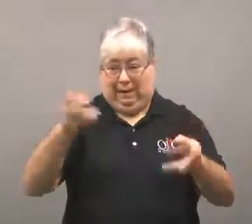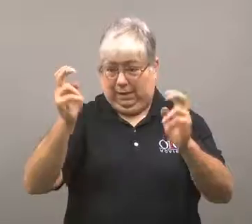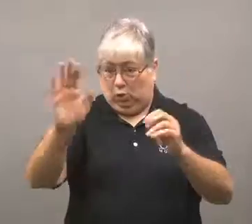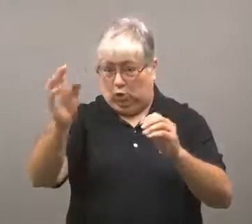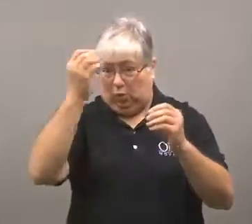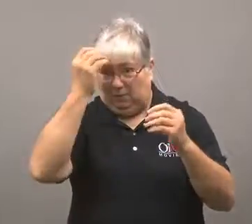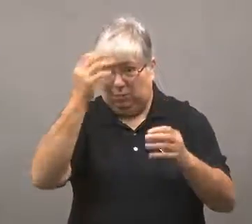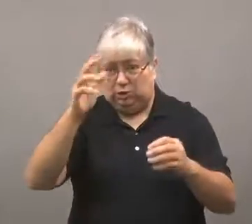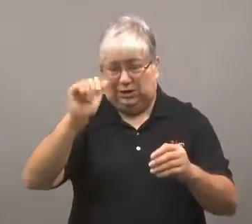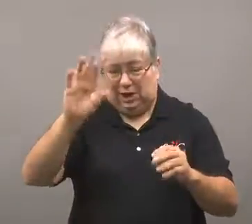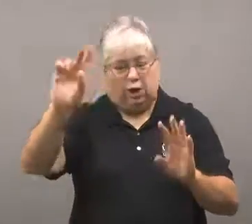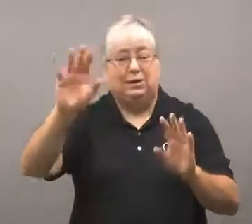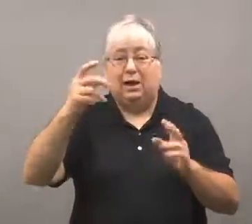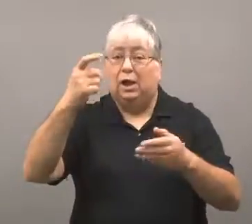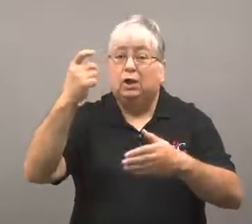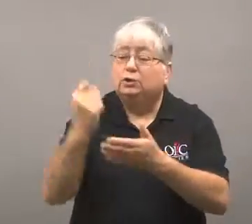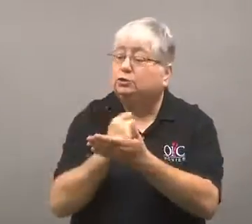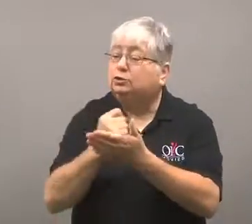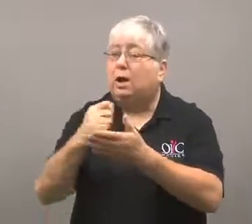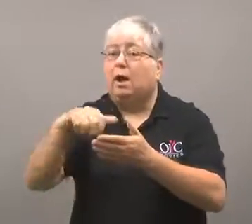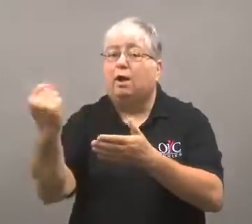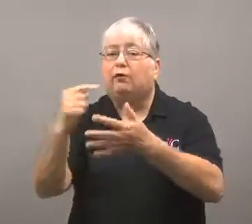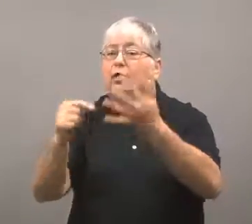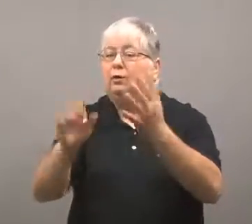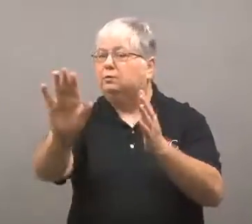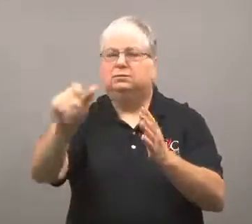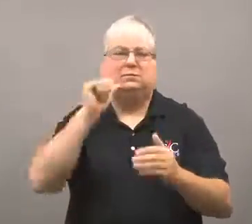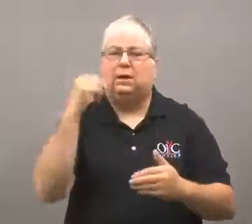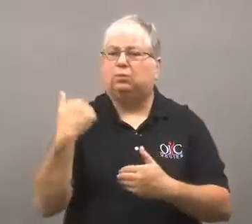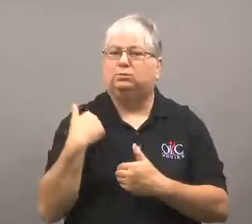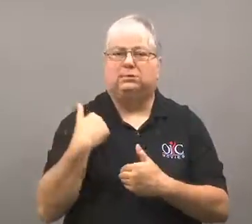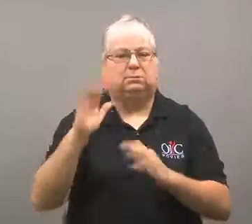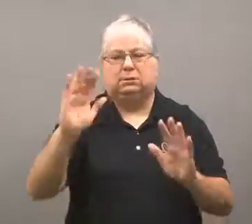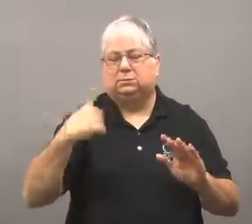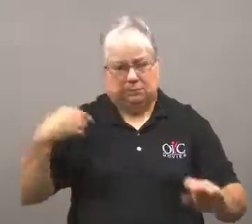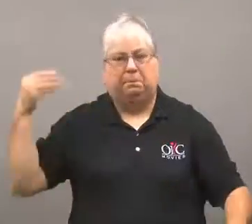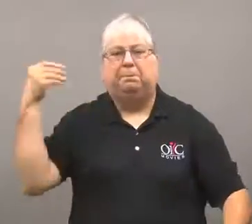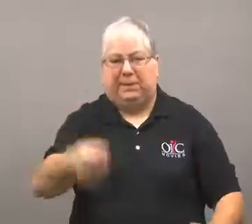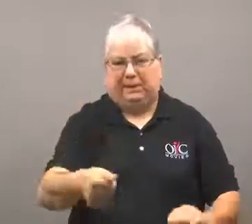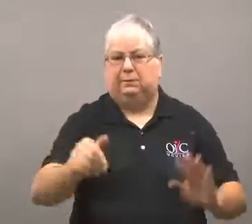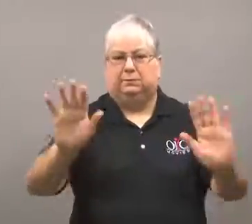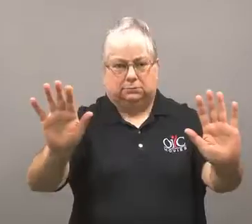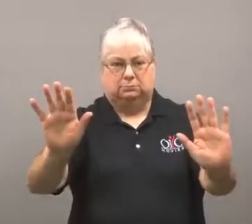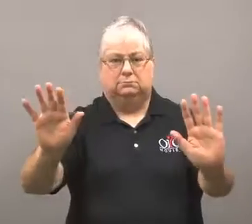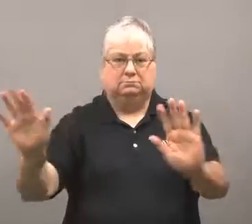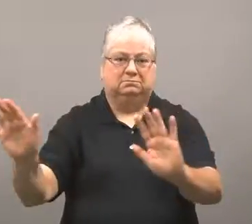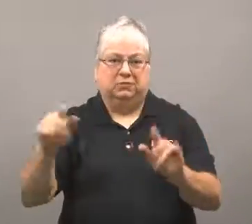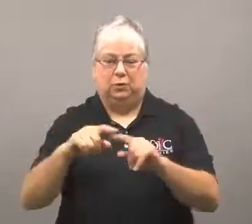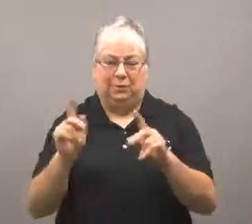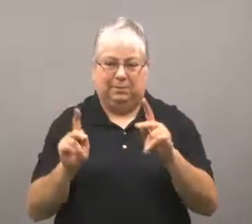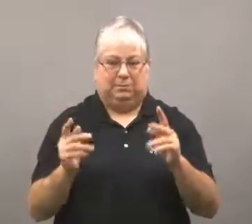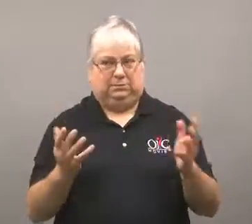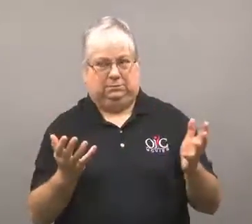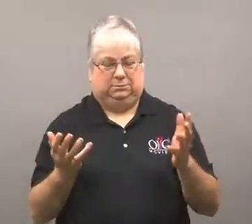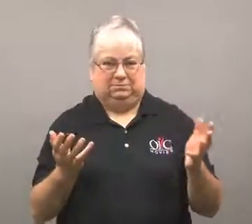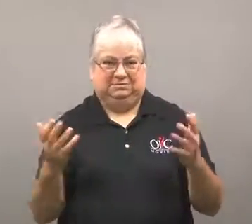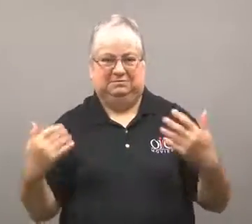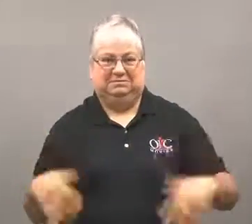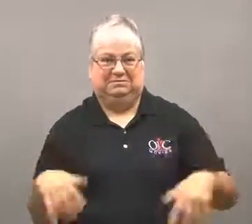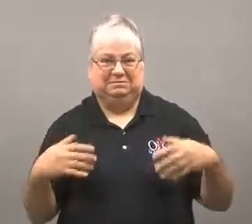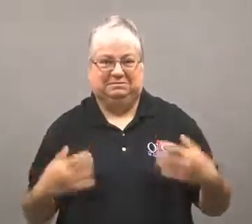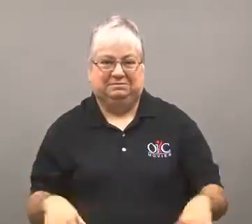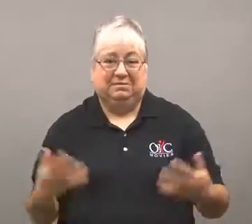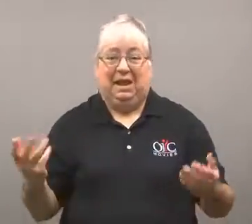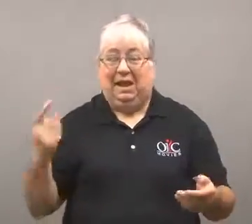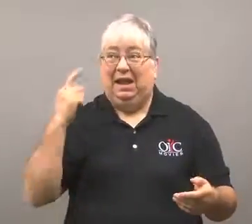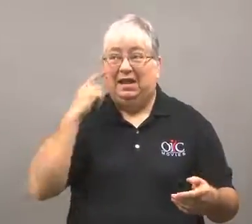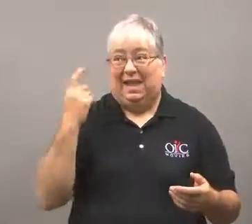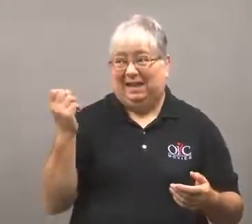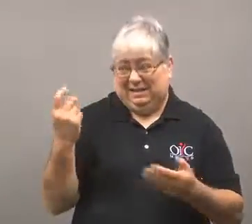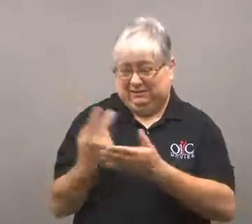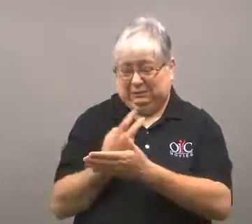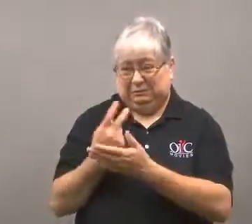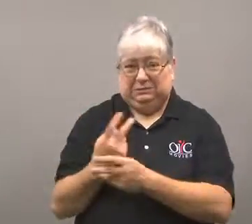if their information was used to charge other things, not to worry.